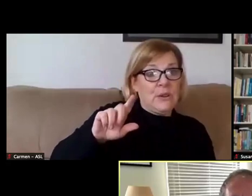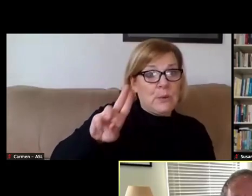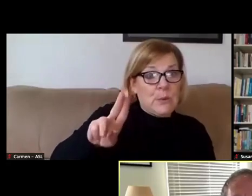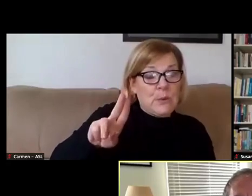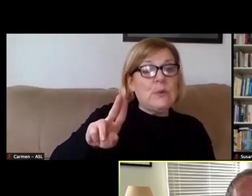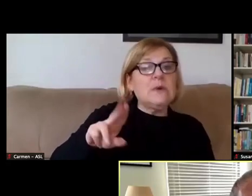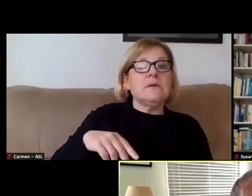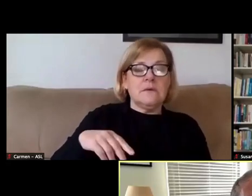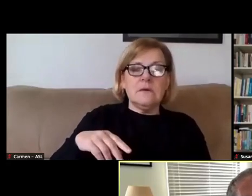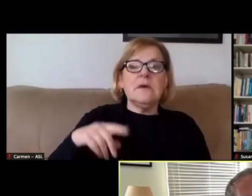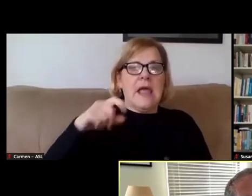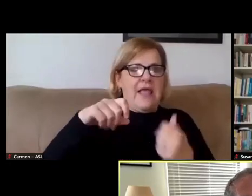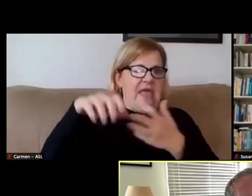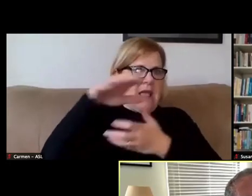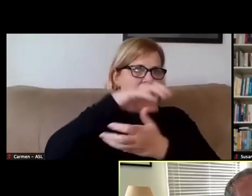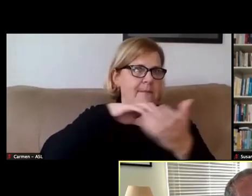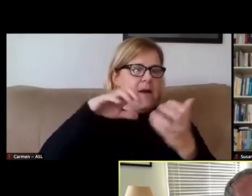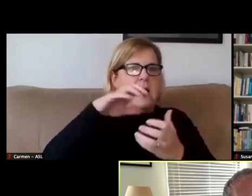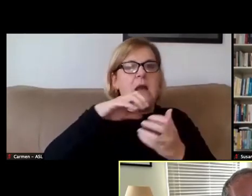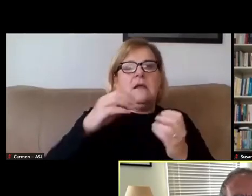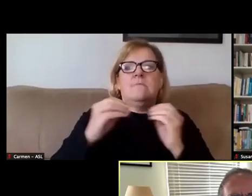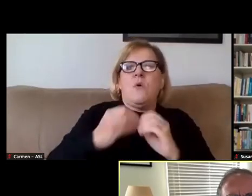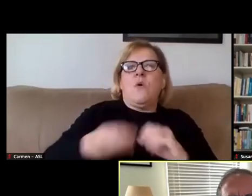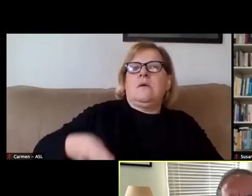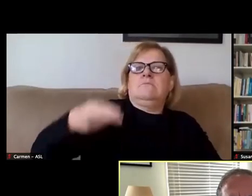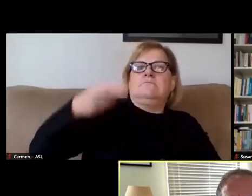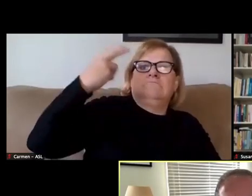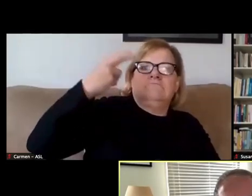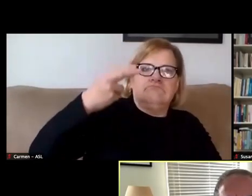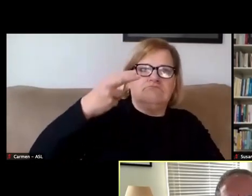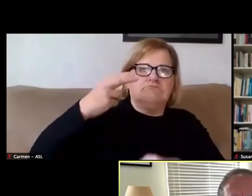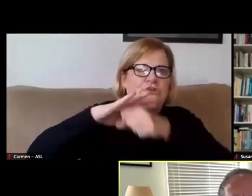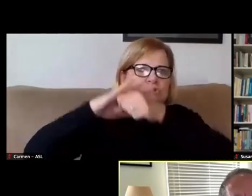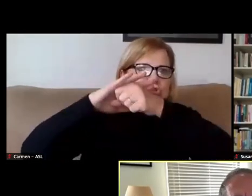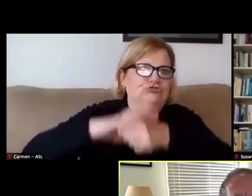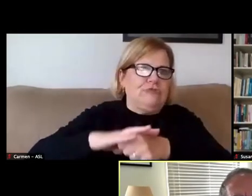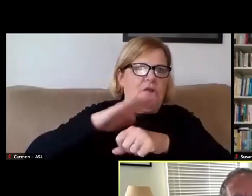And they combine to place an even greater strain on our healthcare system.